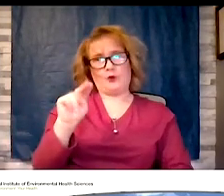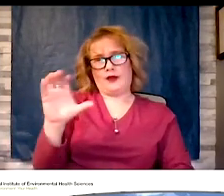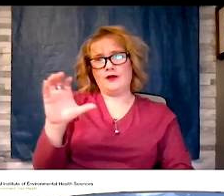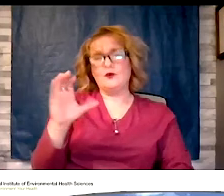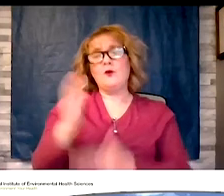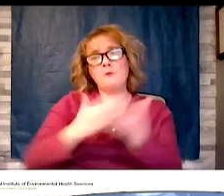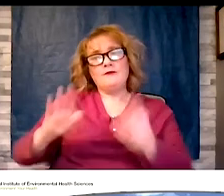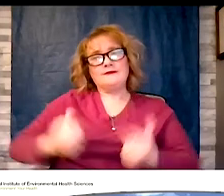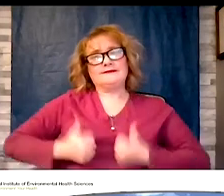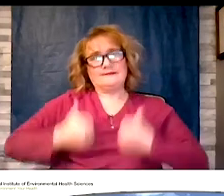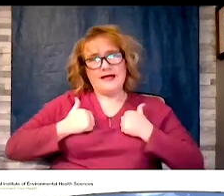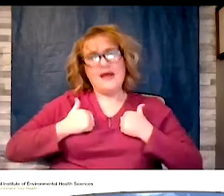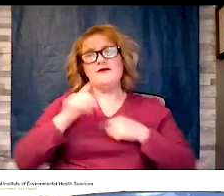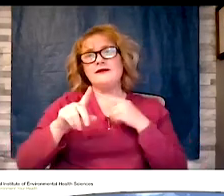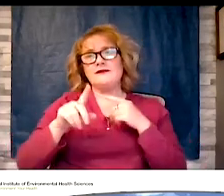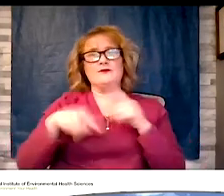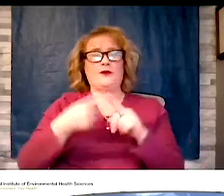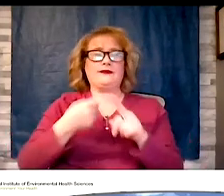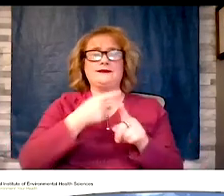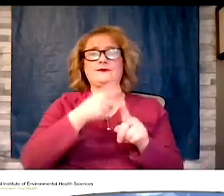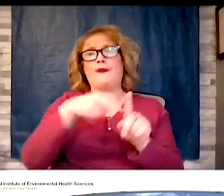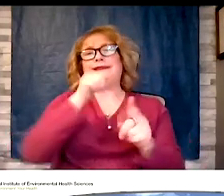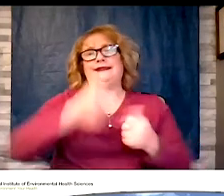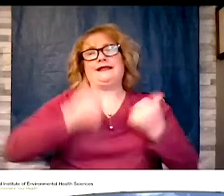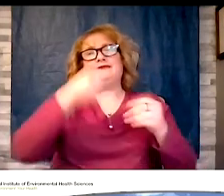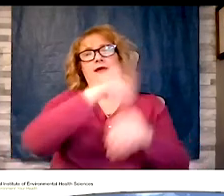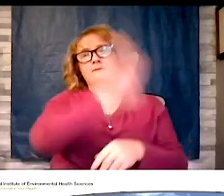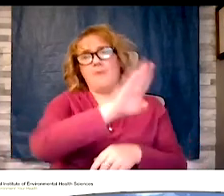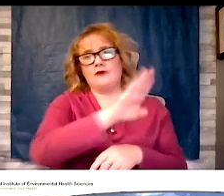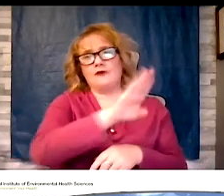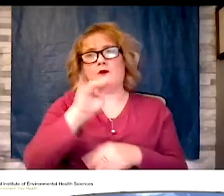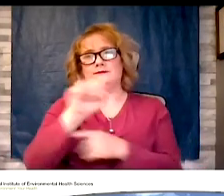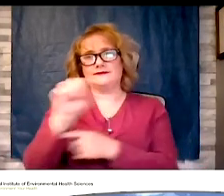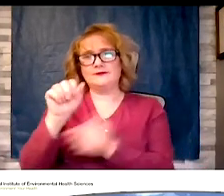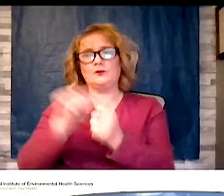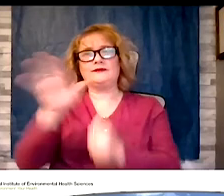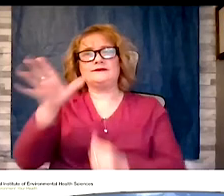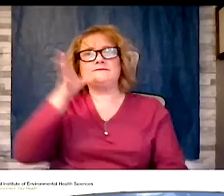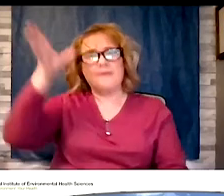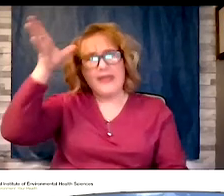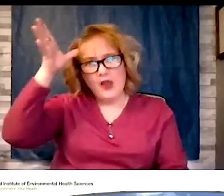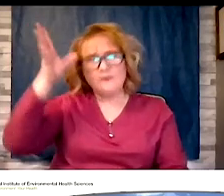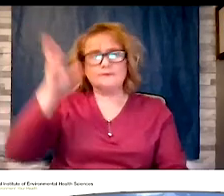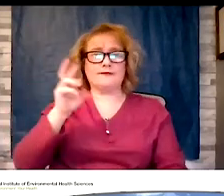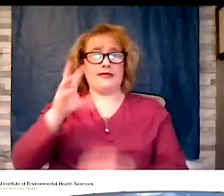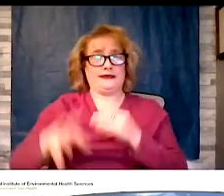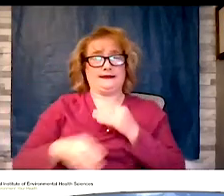Boston or Mississippi with his parent. In addition to being a diagnostic cardiovascular